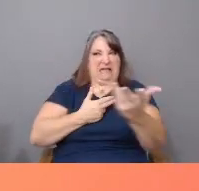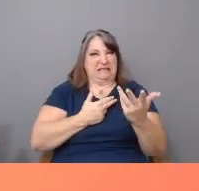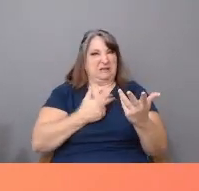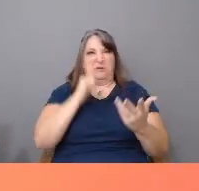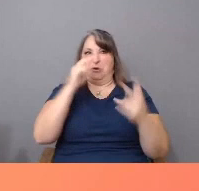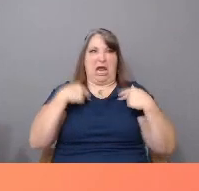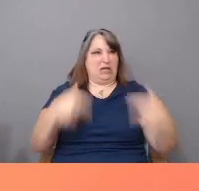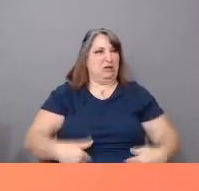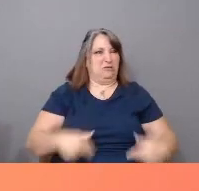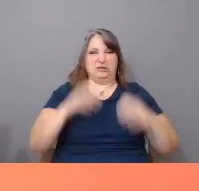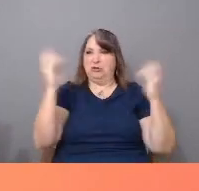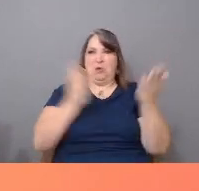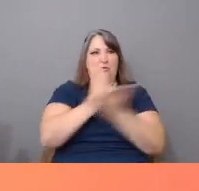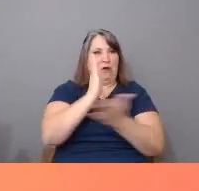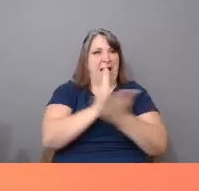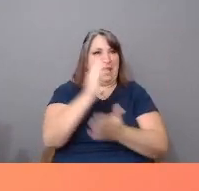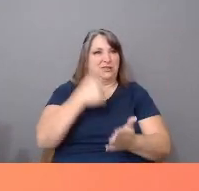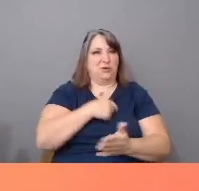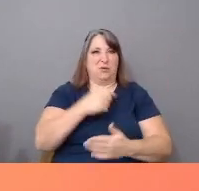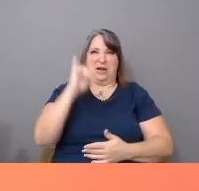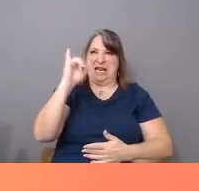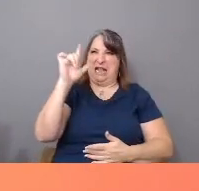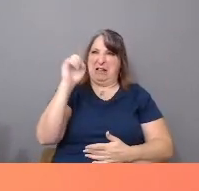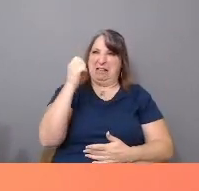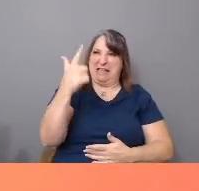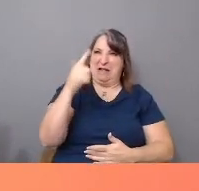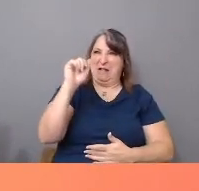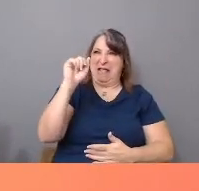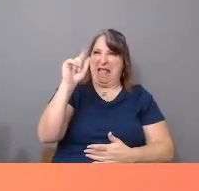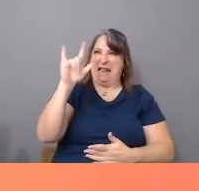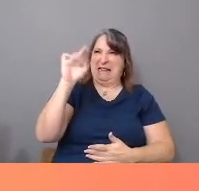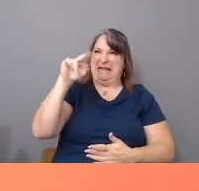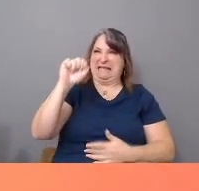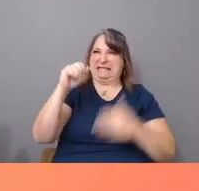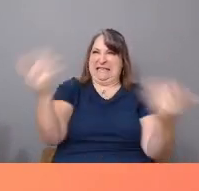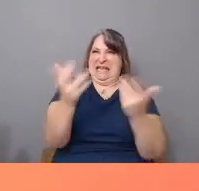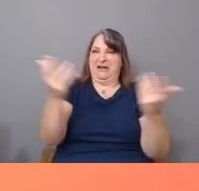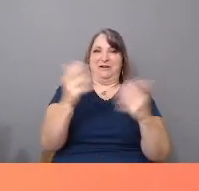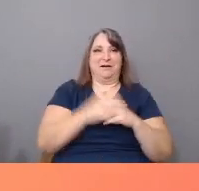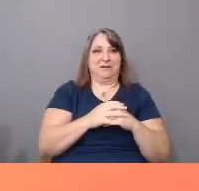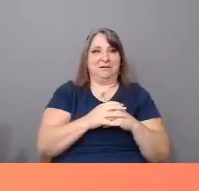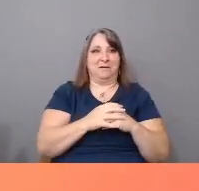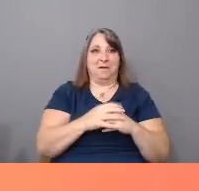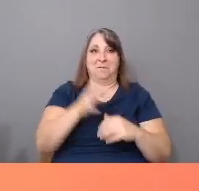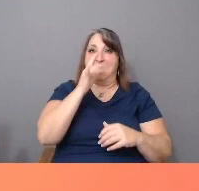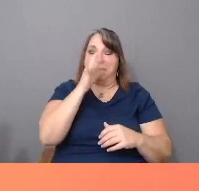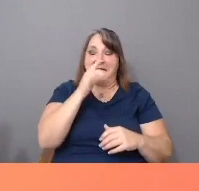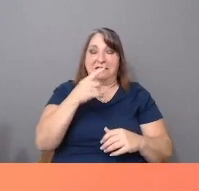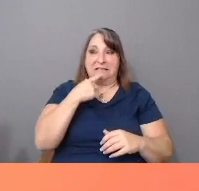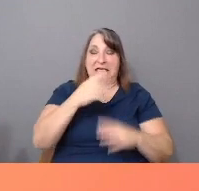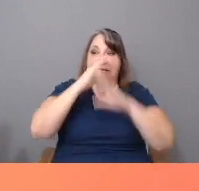We were considered illegal aliens. Silence, my mother asked of me. If they find out--